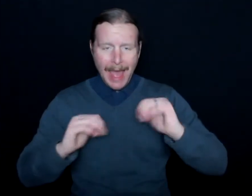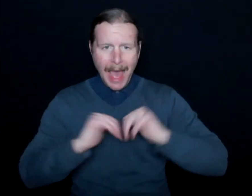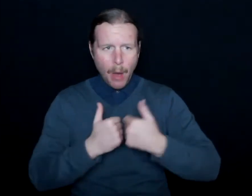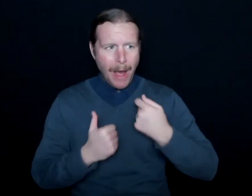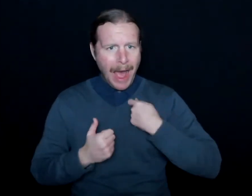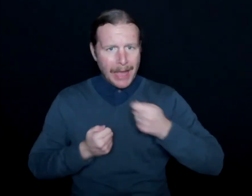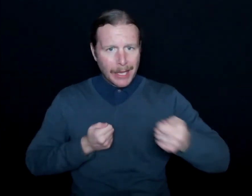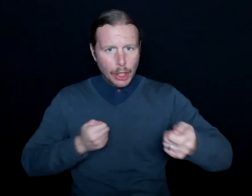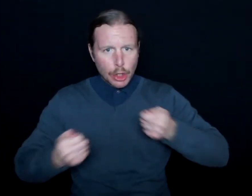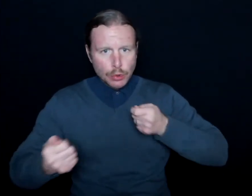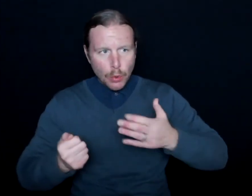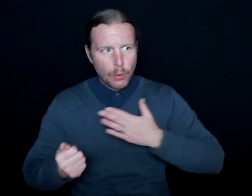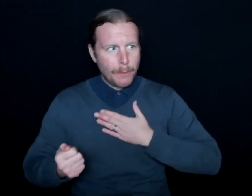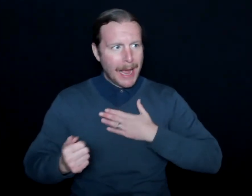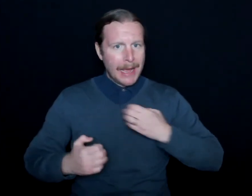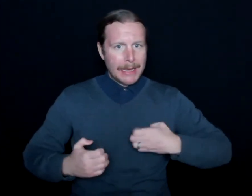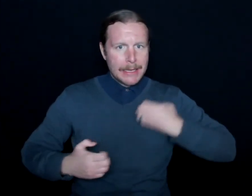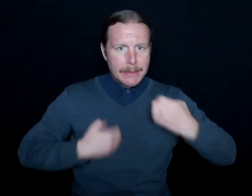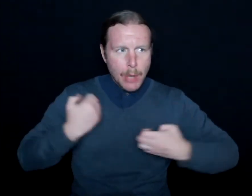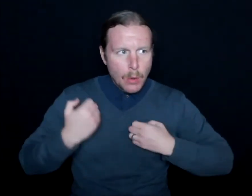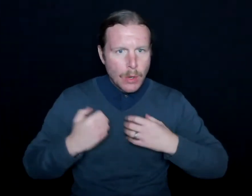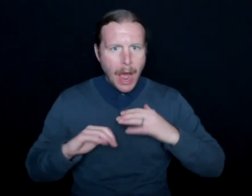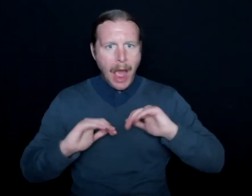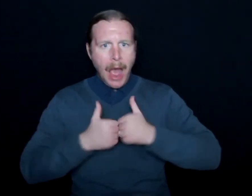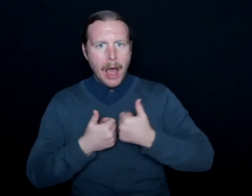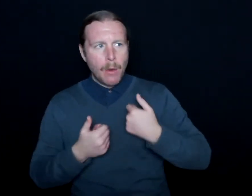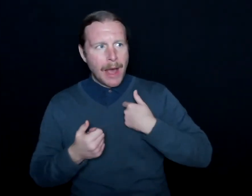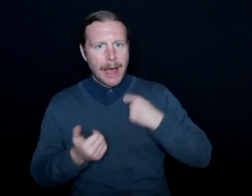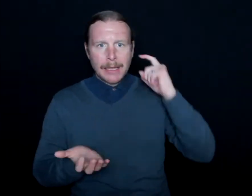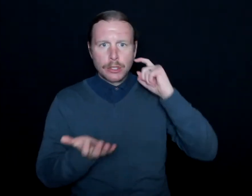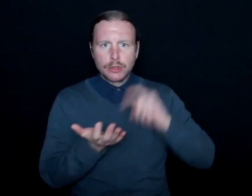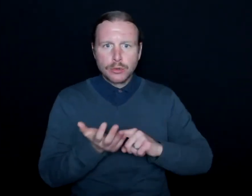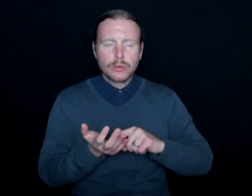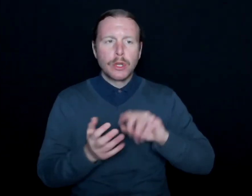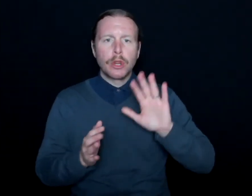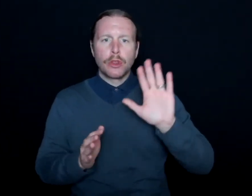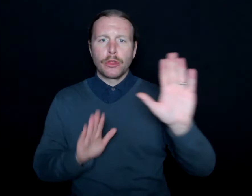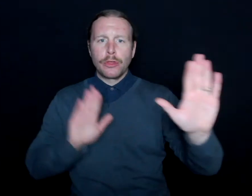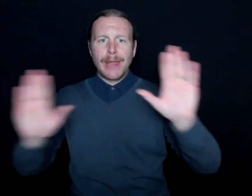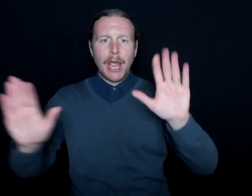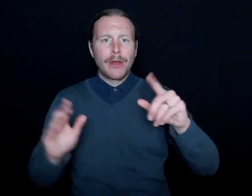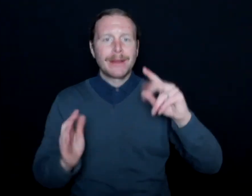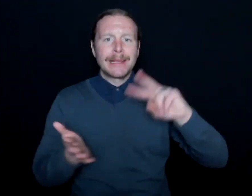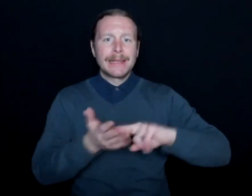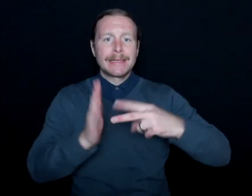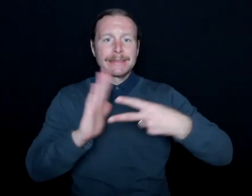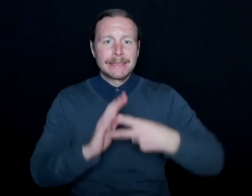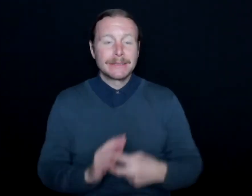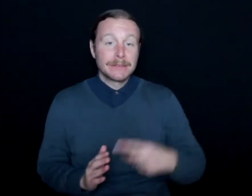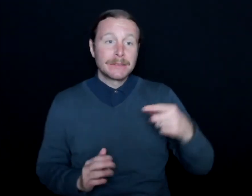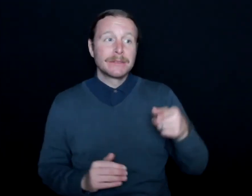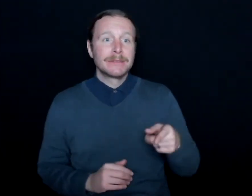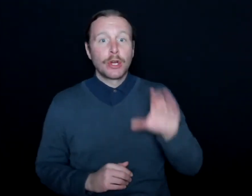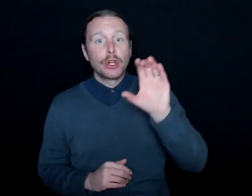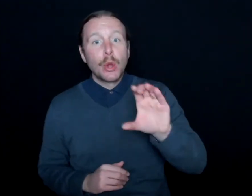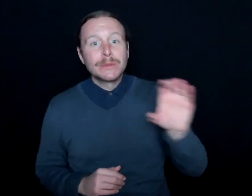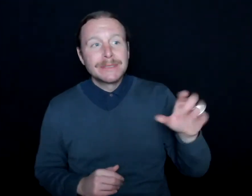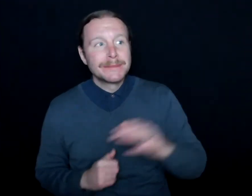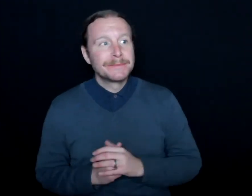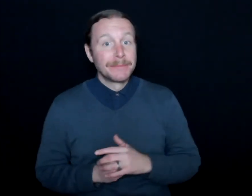control that in ways and recognizing their intent? And so the closed captions-- and even when they place that,